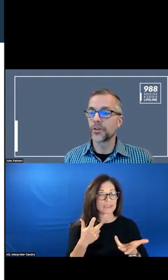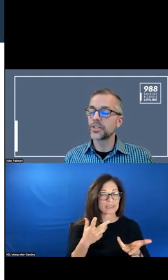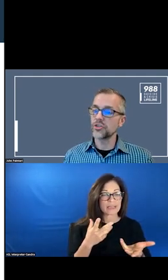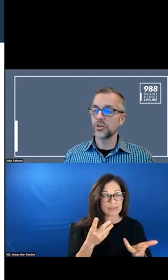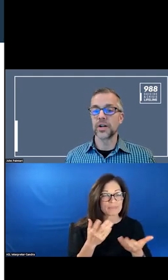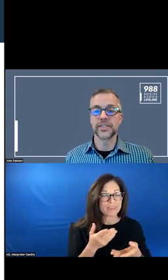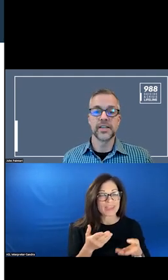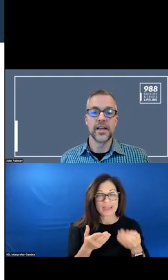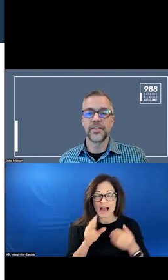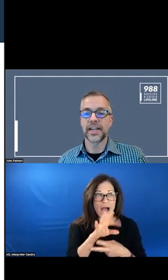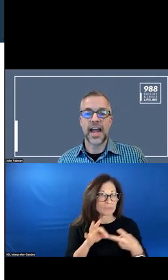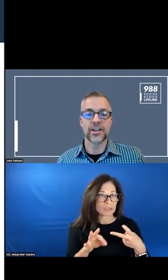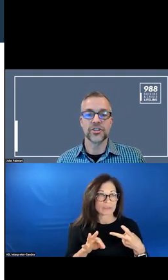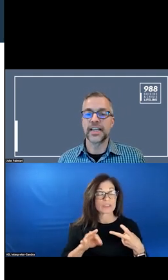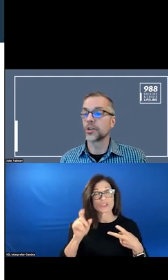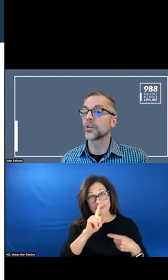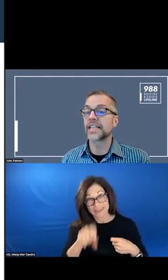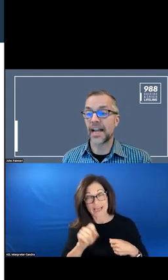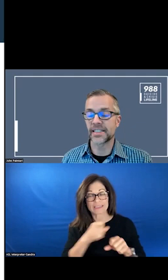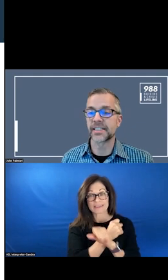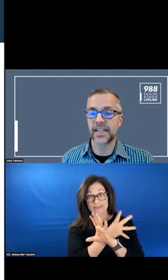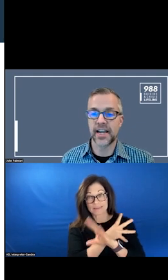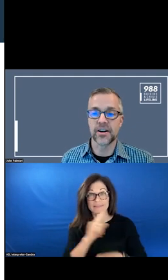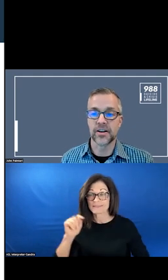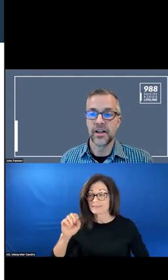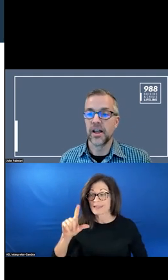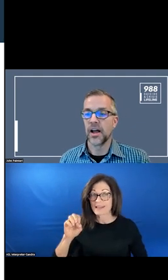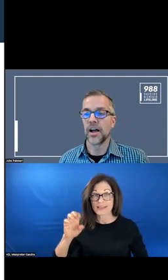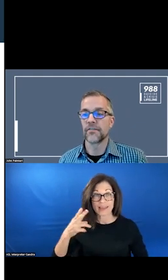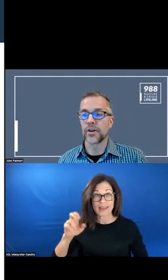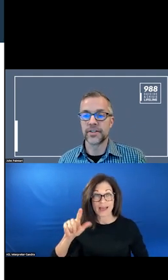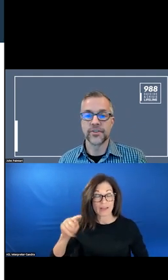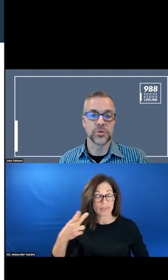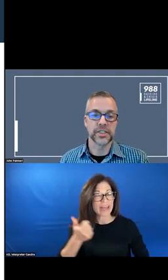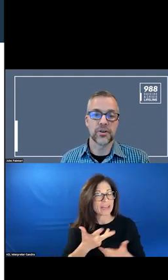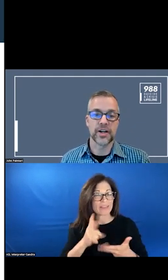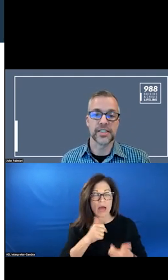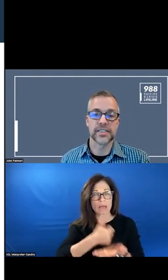ARE THERE OTHER ONES THAT CAN INCREASE ACCESS TO CARE FOR CRISIS?